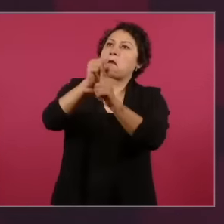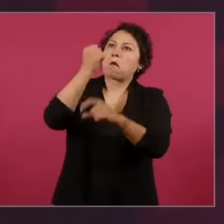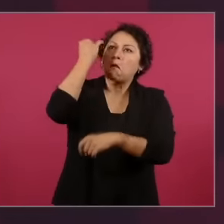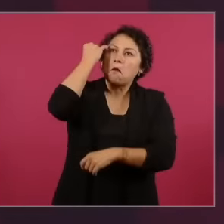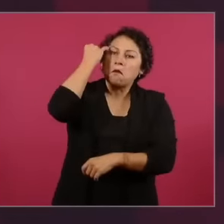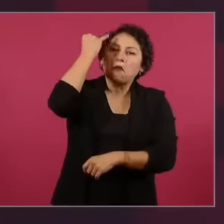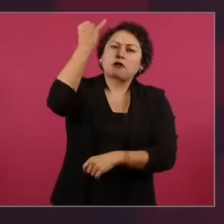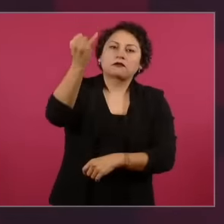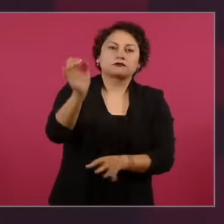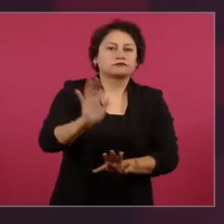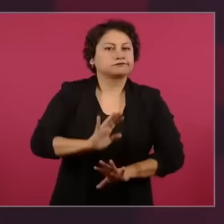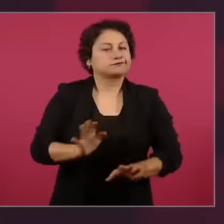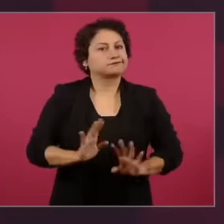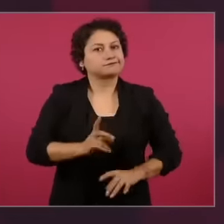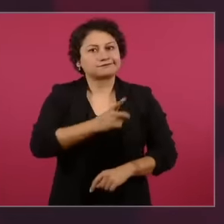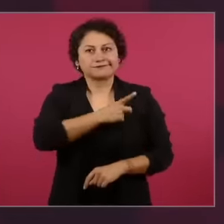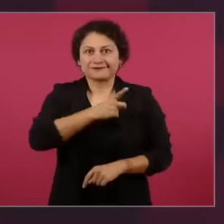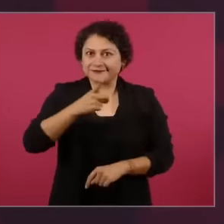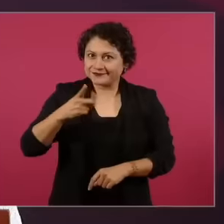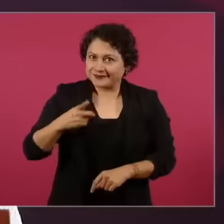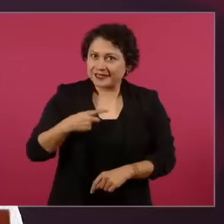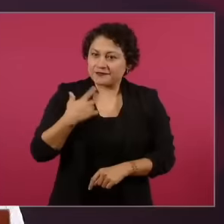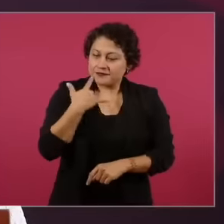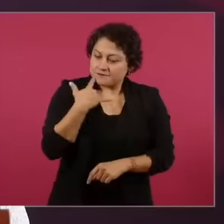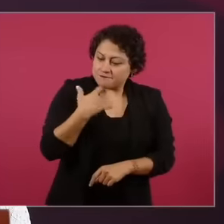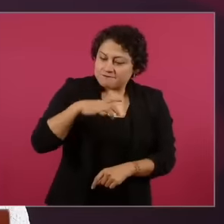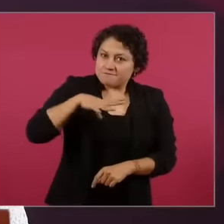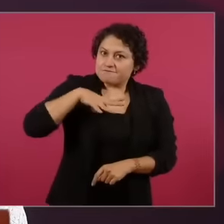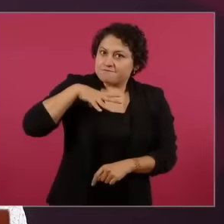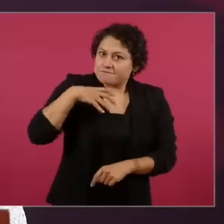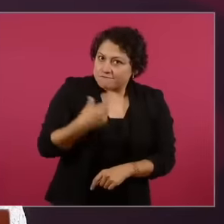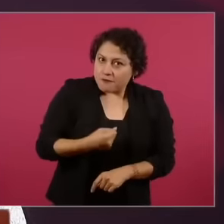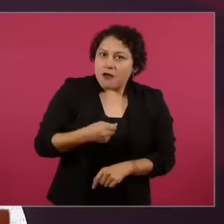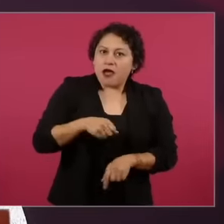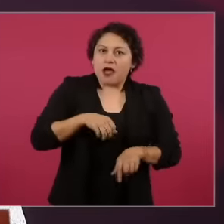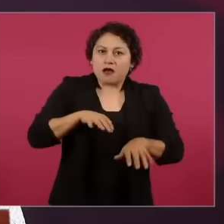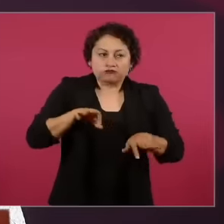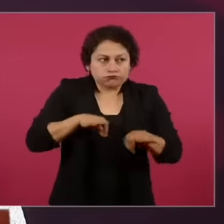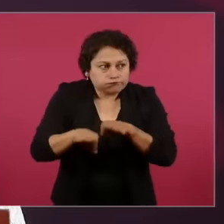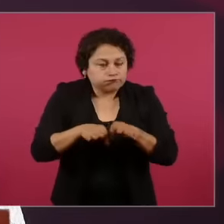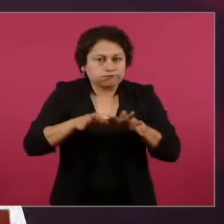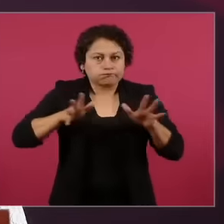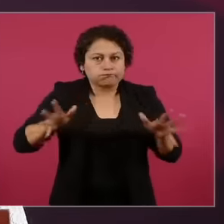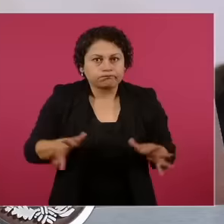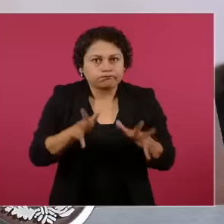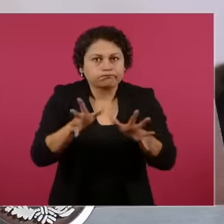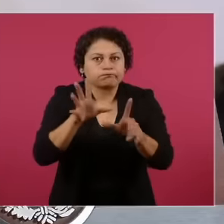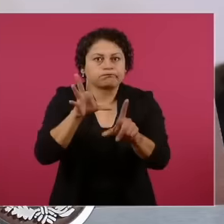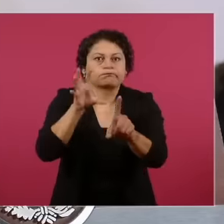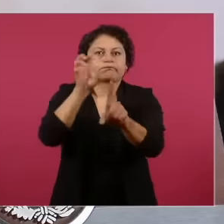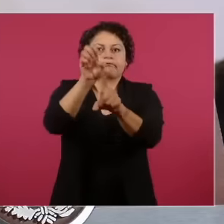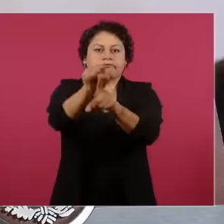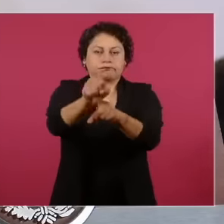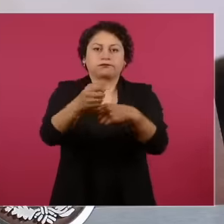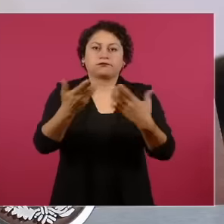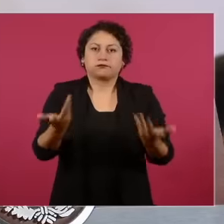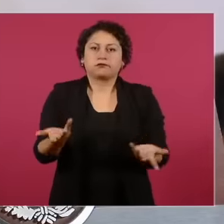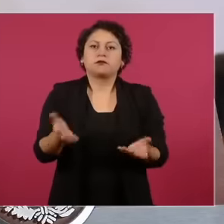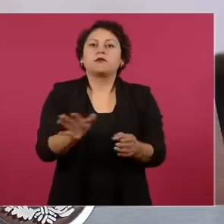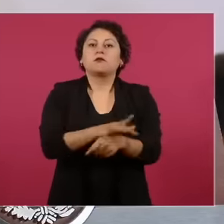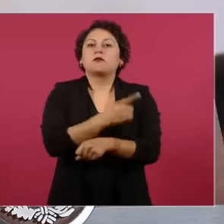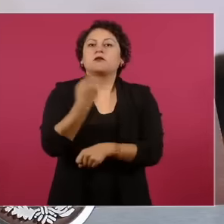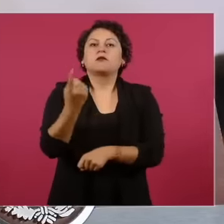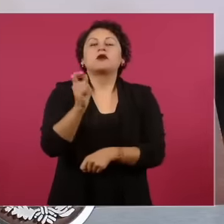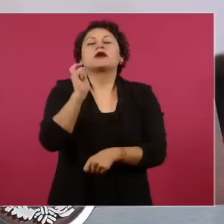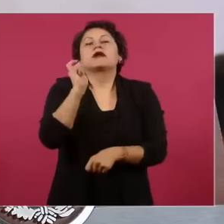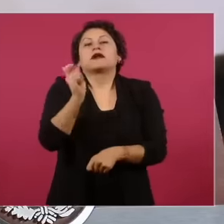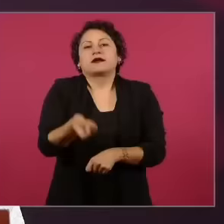dedicate ourselves. our life Because in essence the ultimate goal of journalism is not limited to